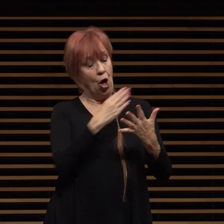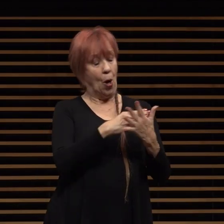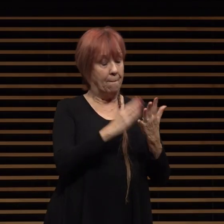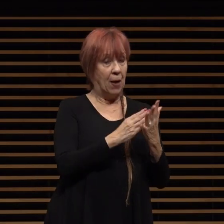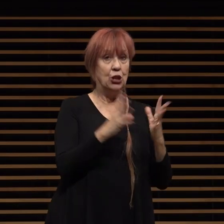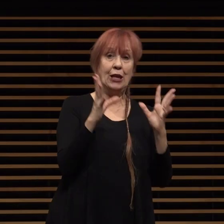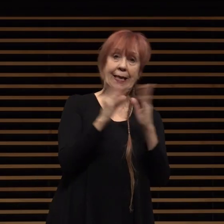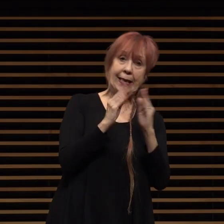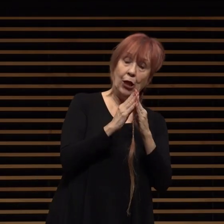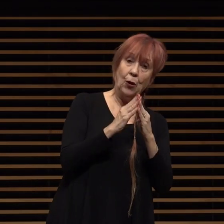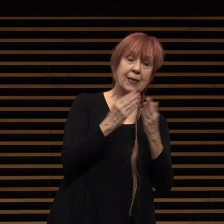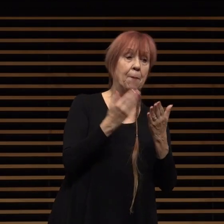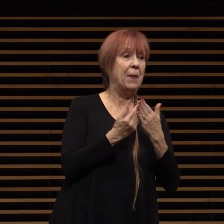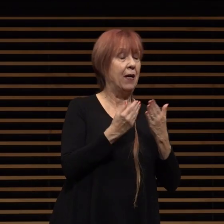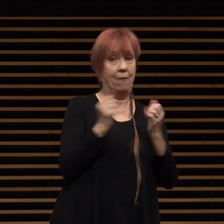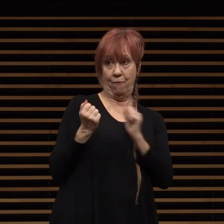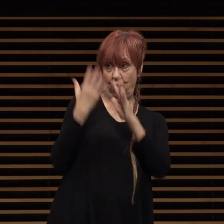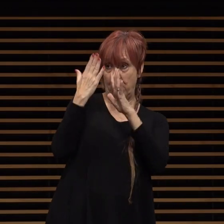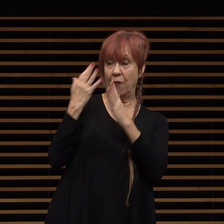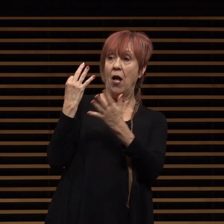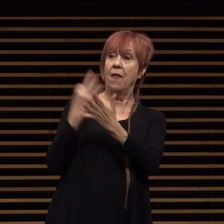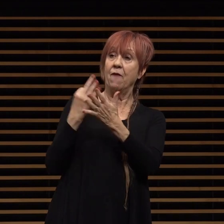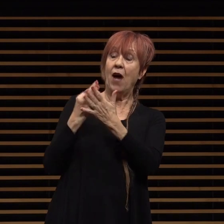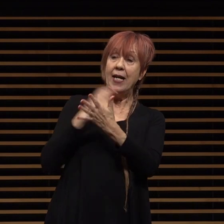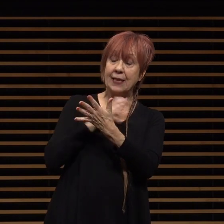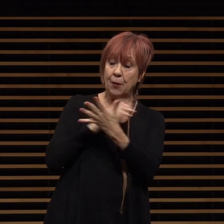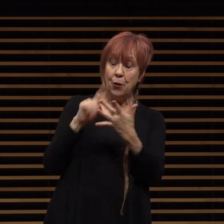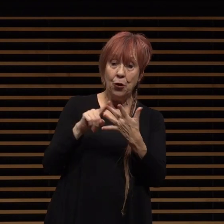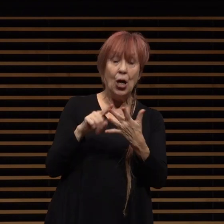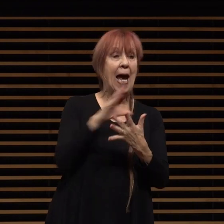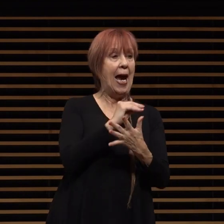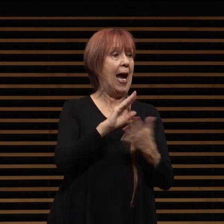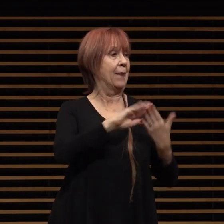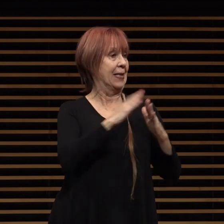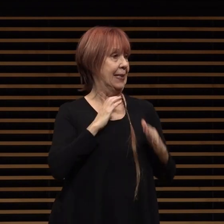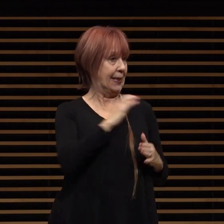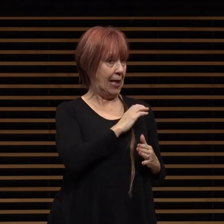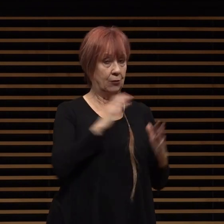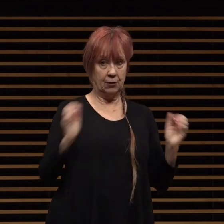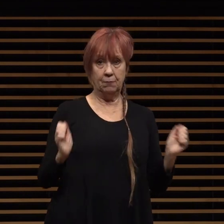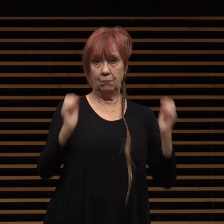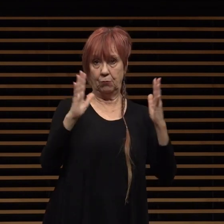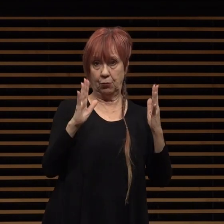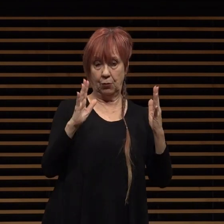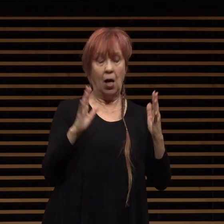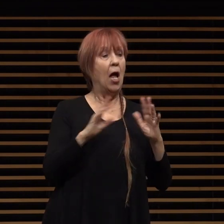before the finance committee in conjunction with the city council where